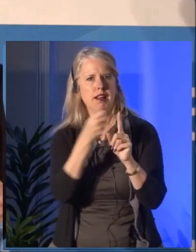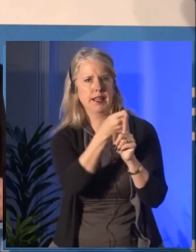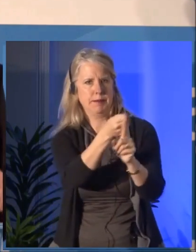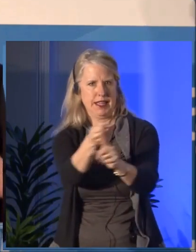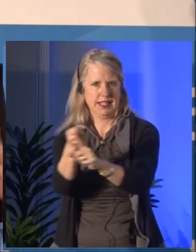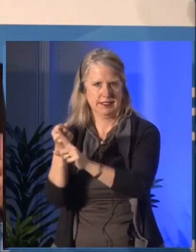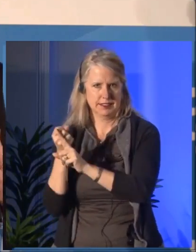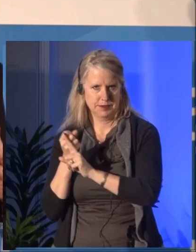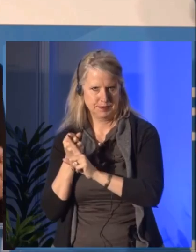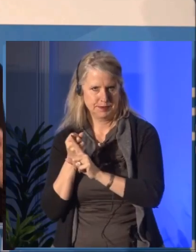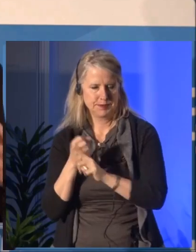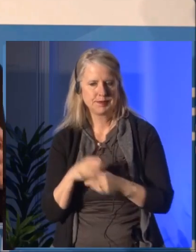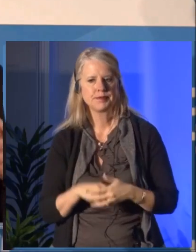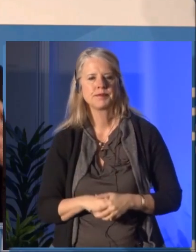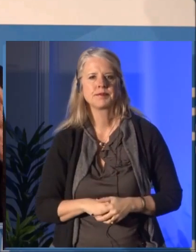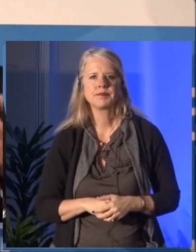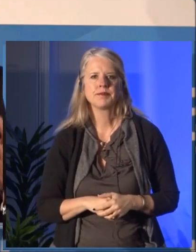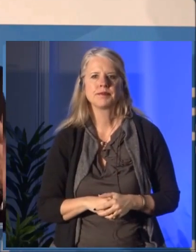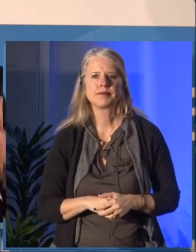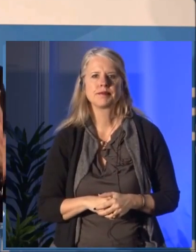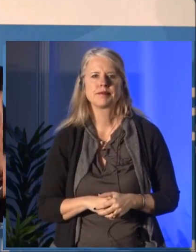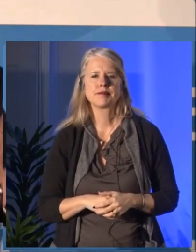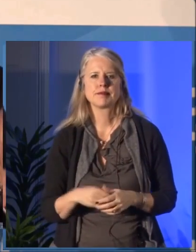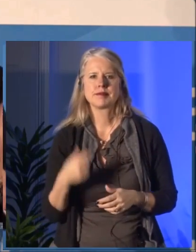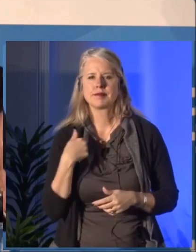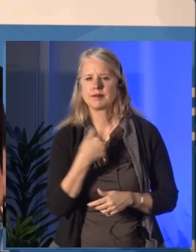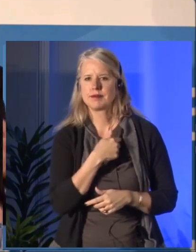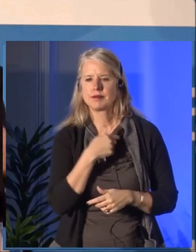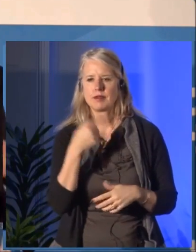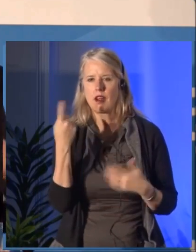It's to make sure that it goes into the lives of all Canadians.